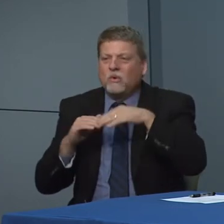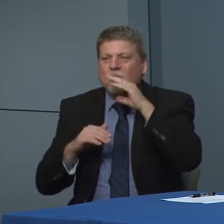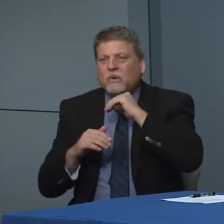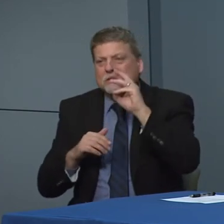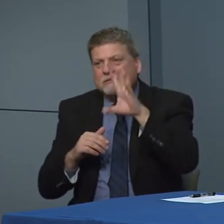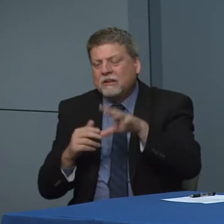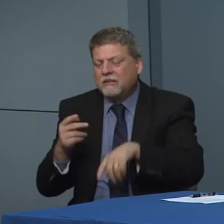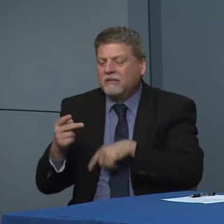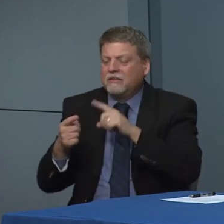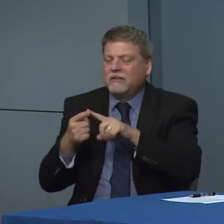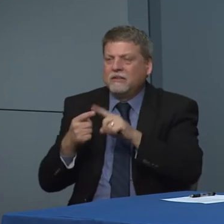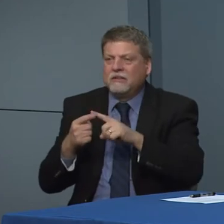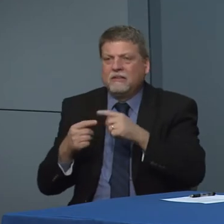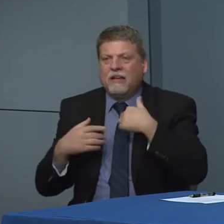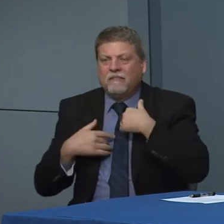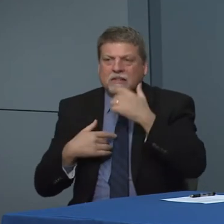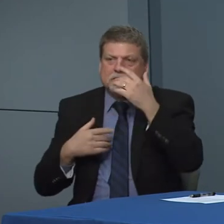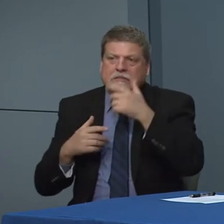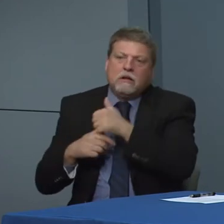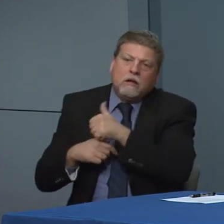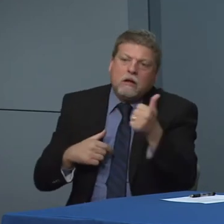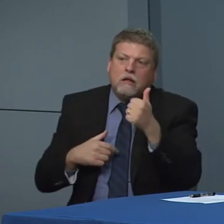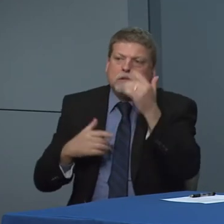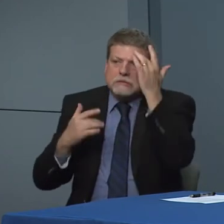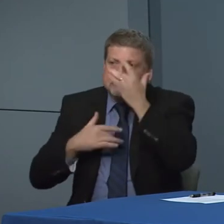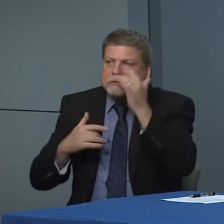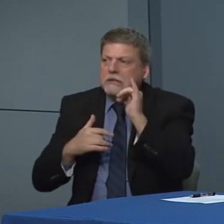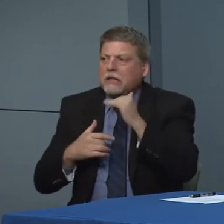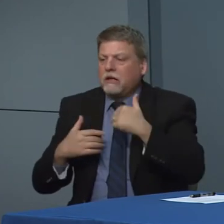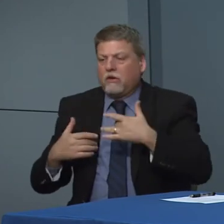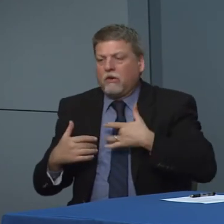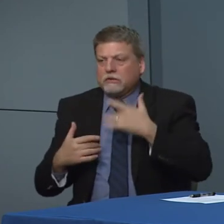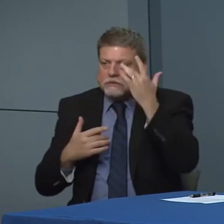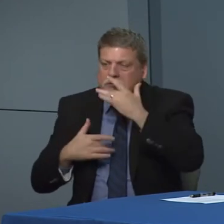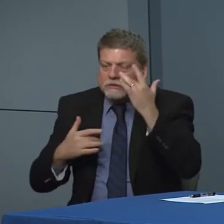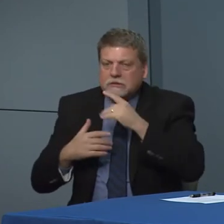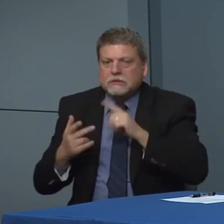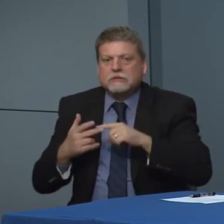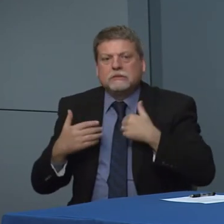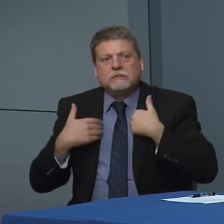nation's throughout the week that we start out first with recommendations squarely centered on our on our